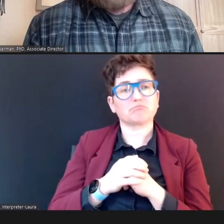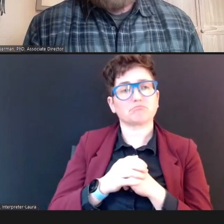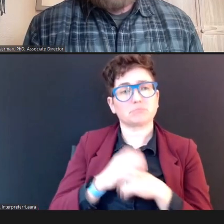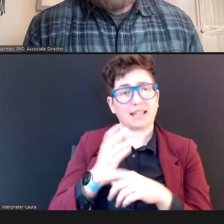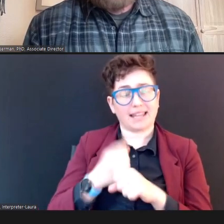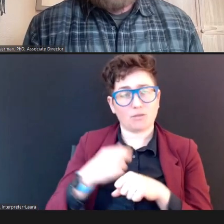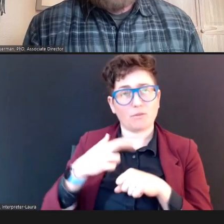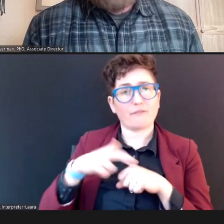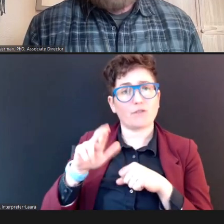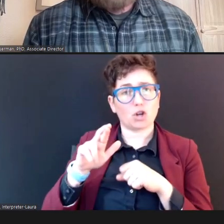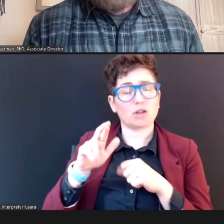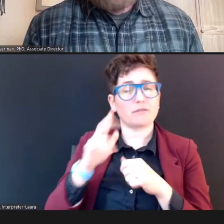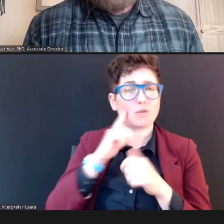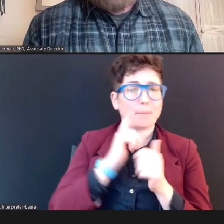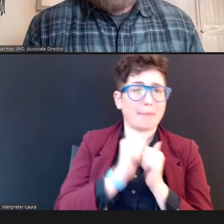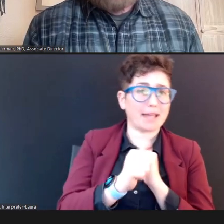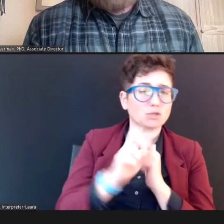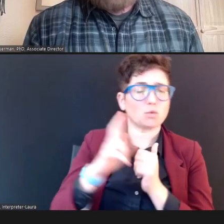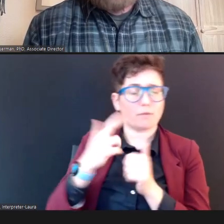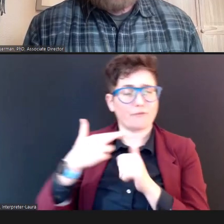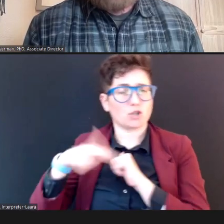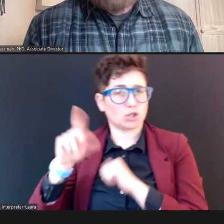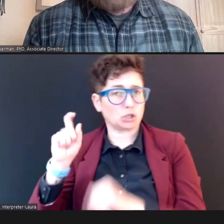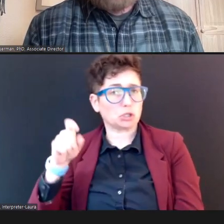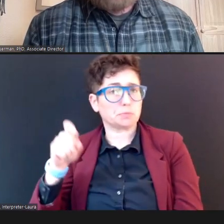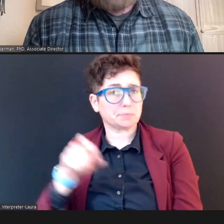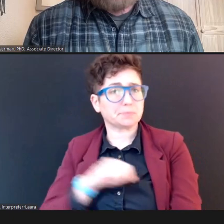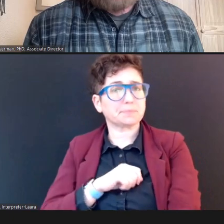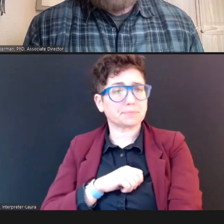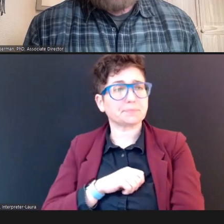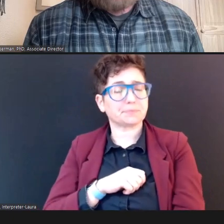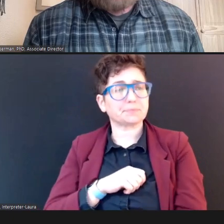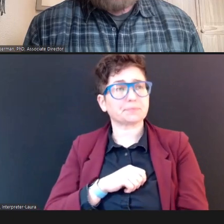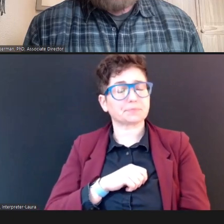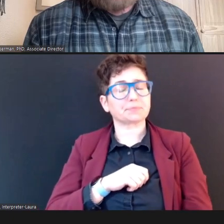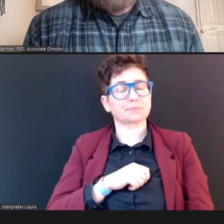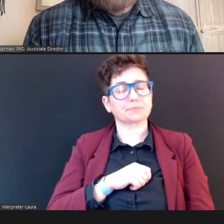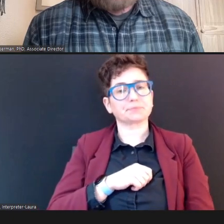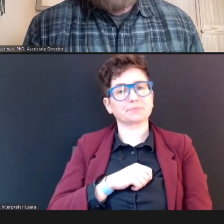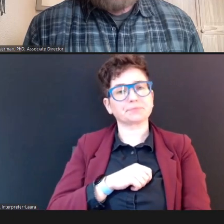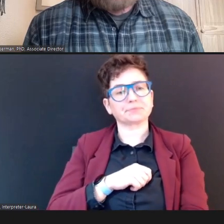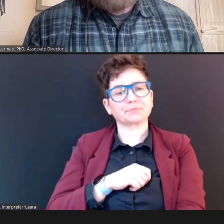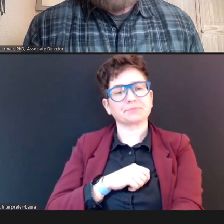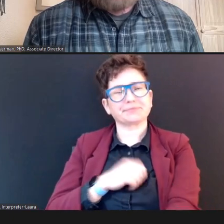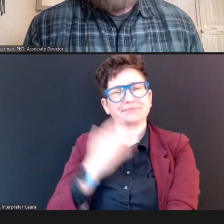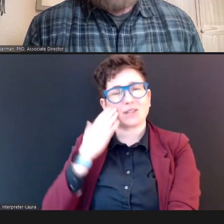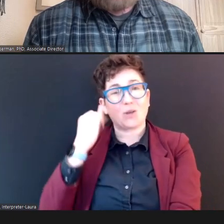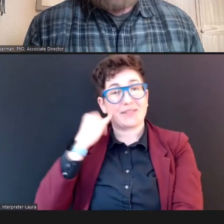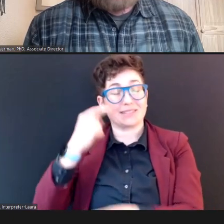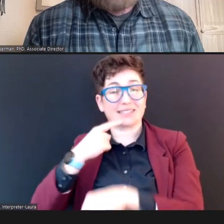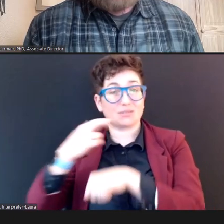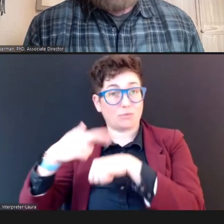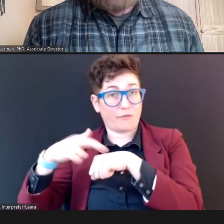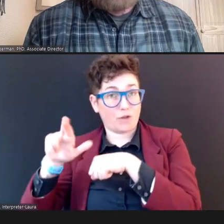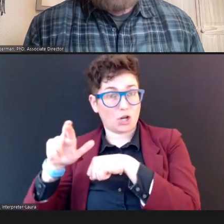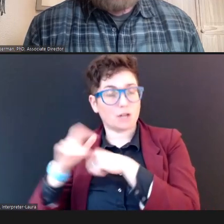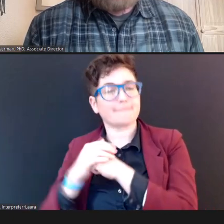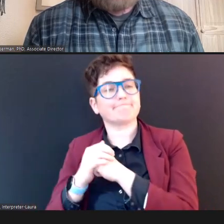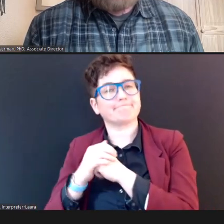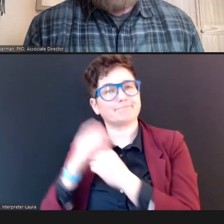just knowing in -- in -- the refer cases, that there's probably a higher probability that it's middle-ear related.